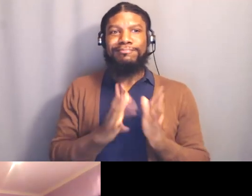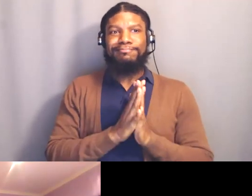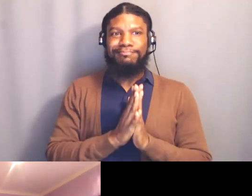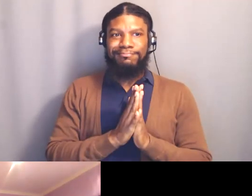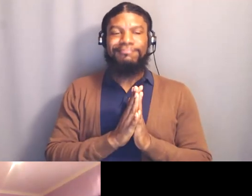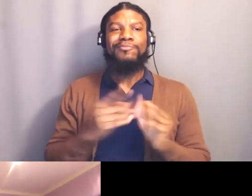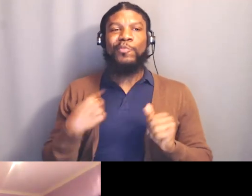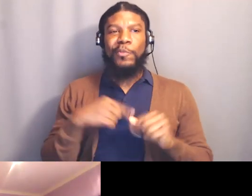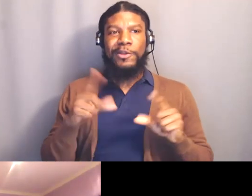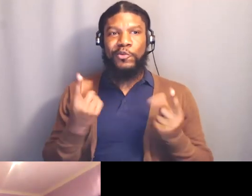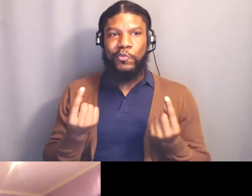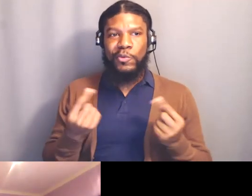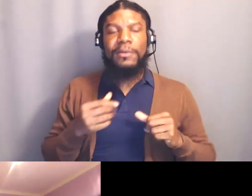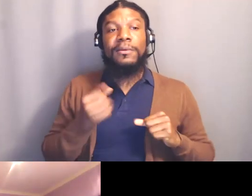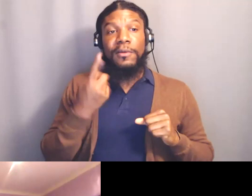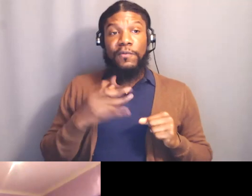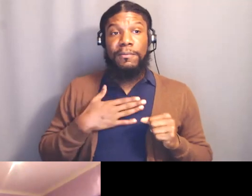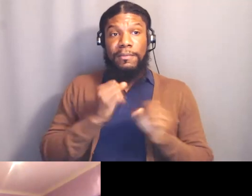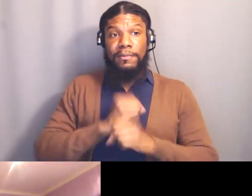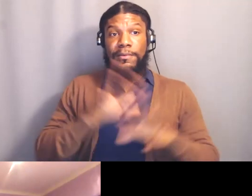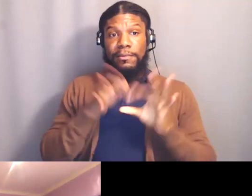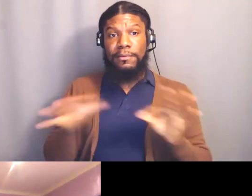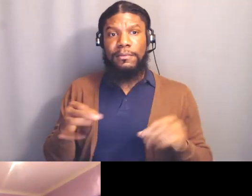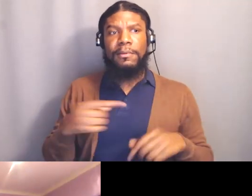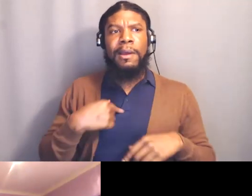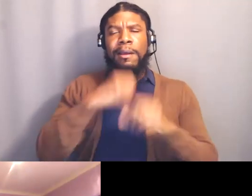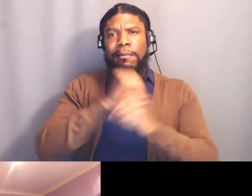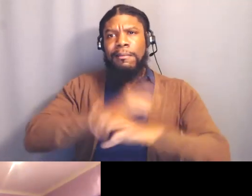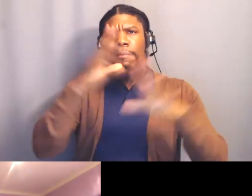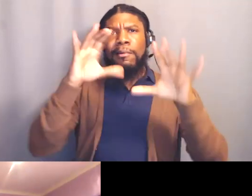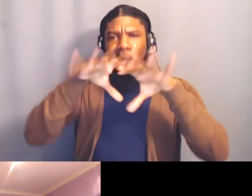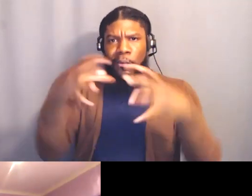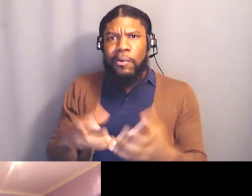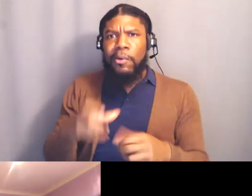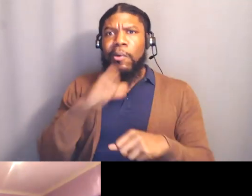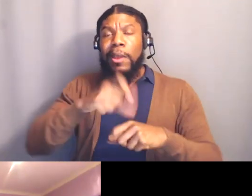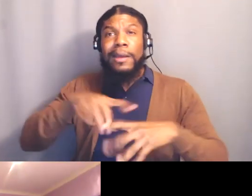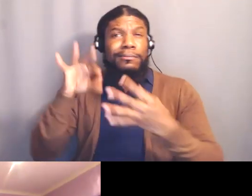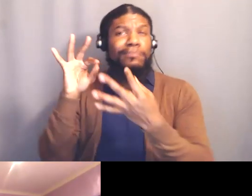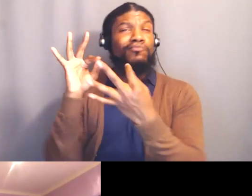so I wrote, I envision a world that is not a utopia, but striving to be one and finding new ways